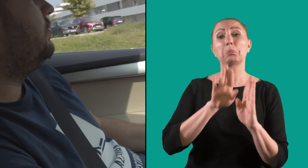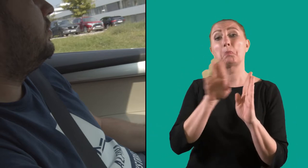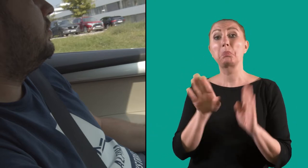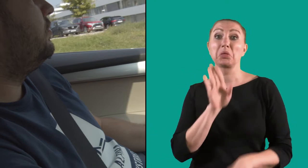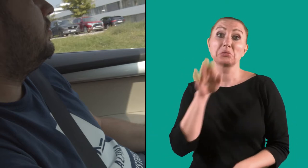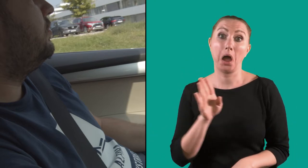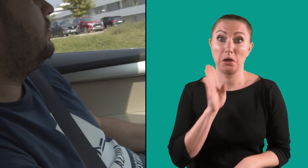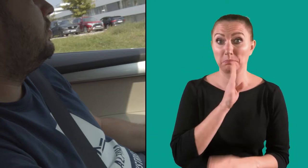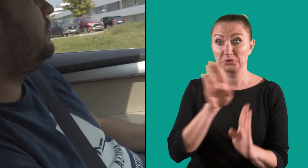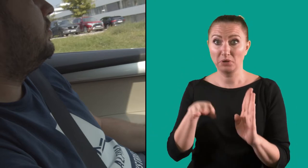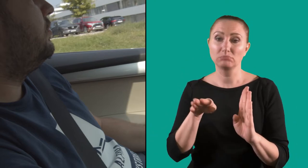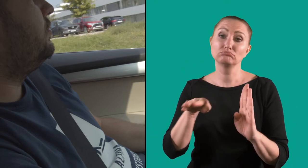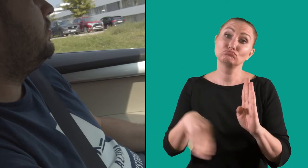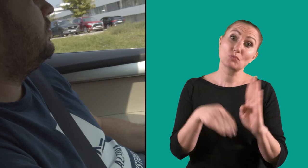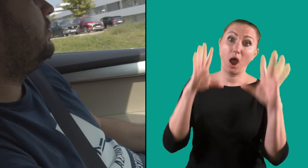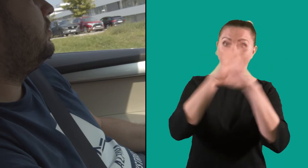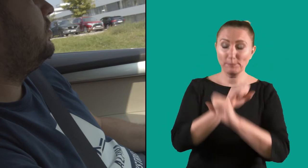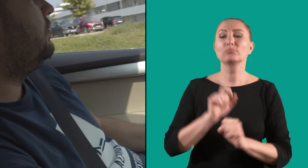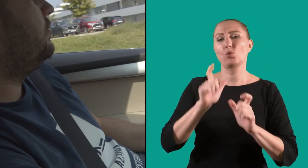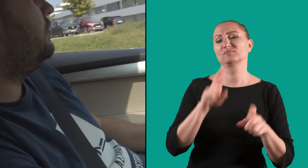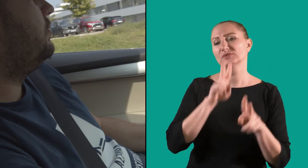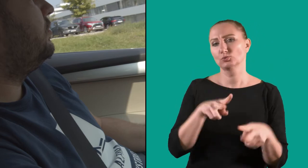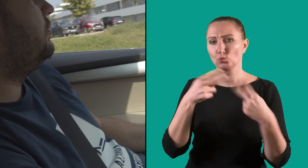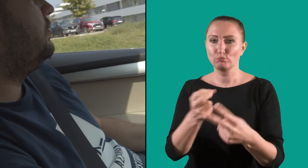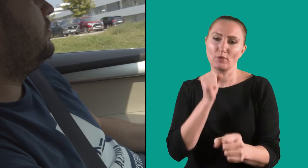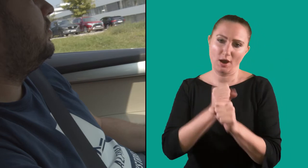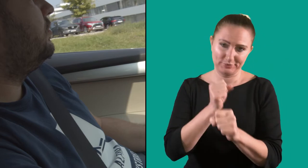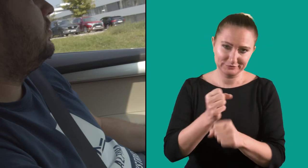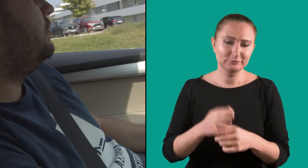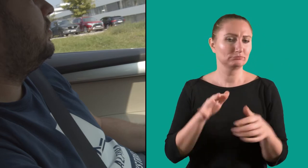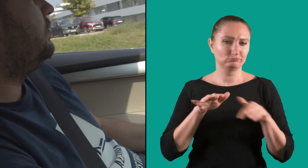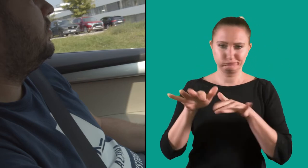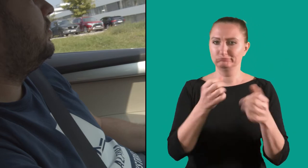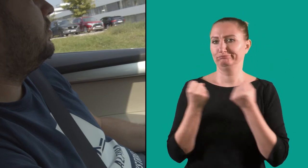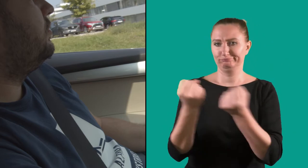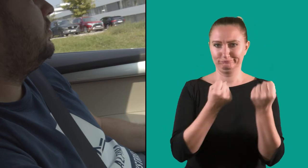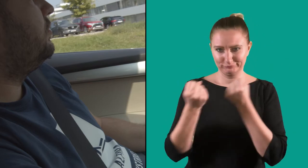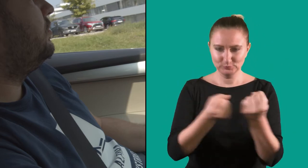then he goes back to work in the afternoon or the evening,